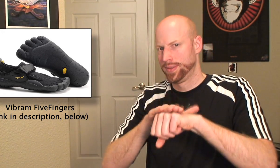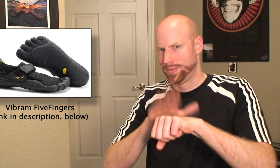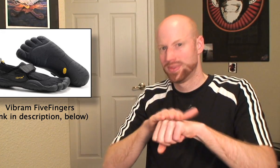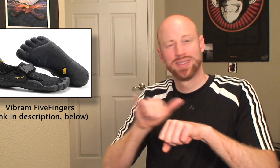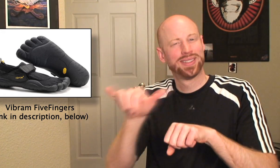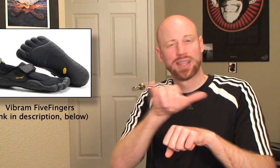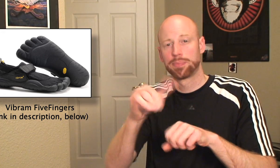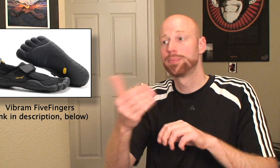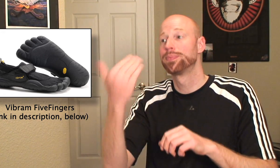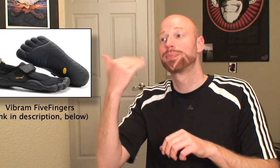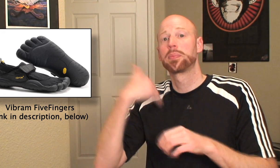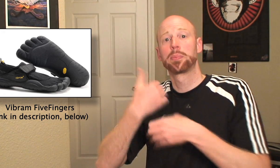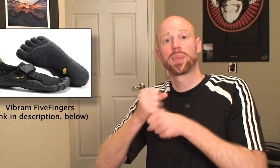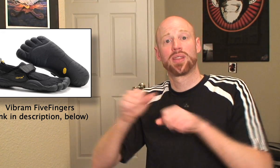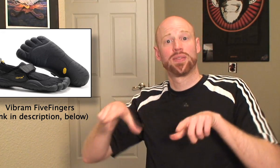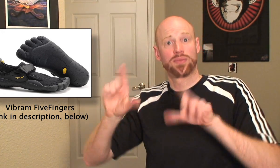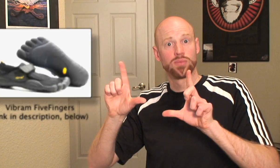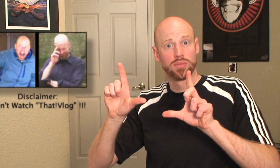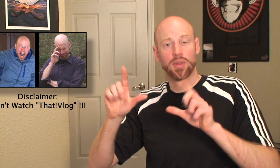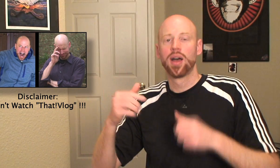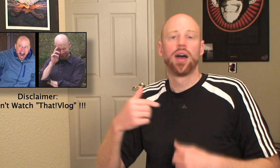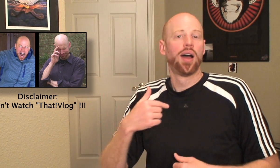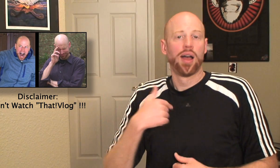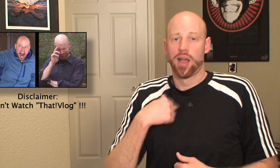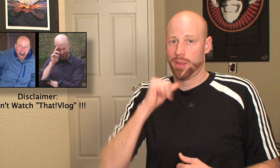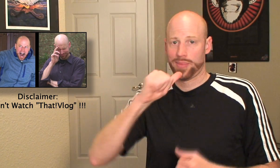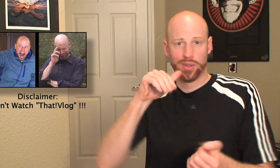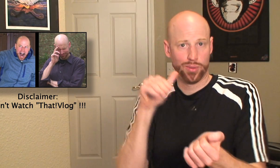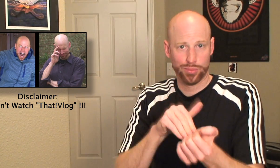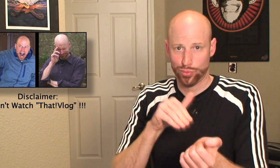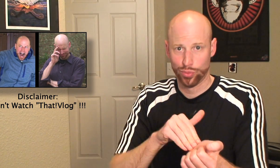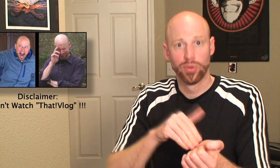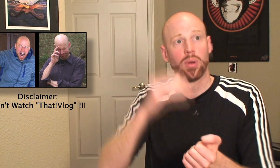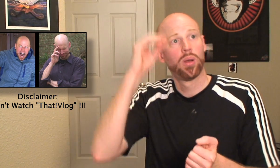I want to issue a disclaimer just like I did in a previous vlog: I'm not a doctor,